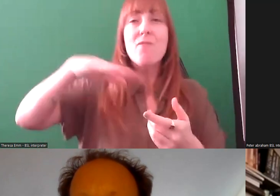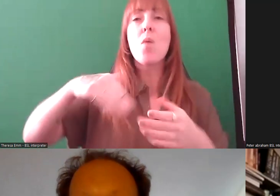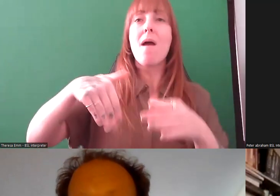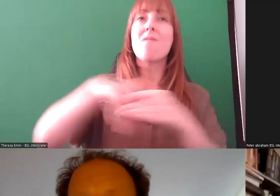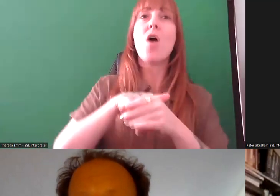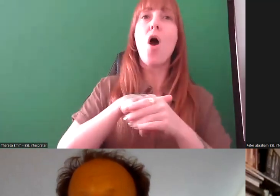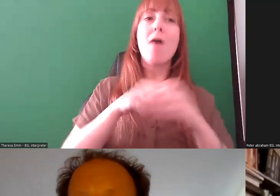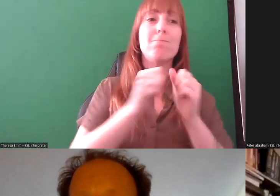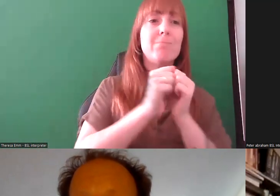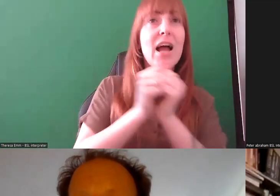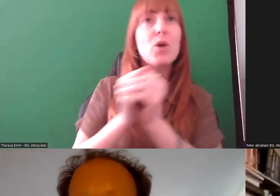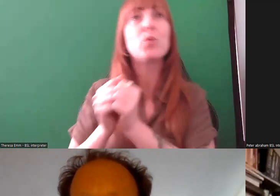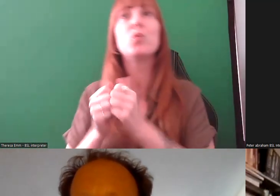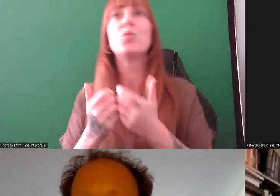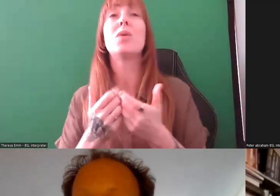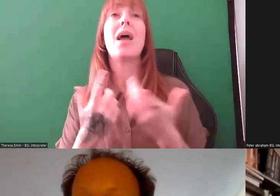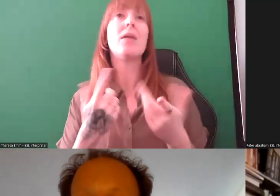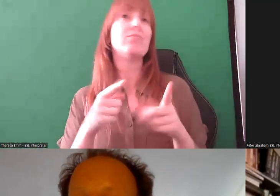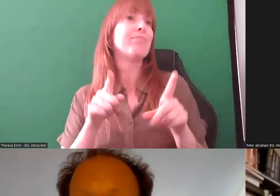Michael: Also accepting when you get things wrong. We got lots of things